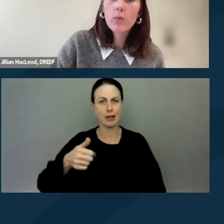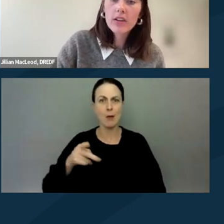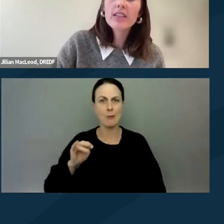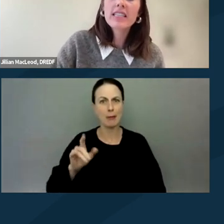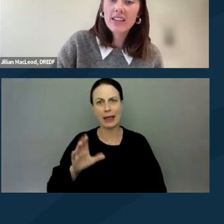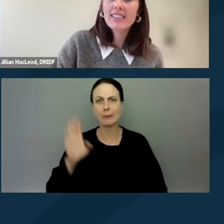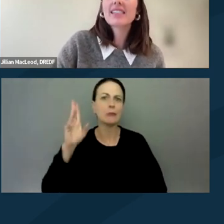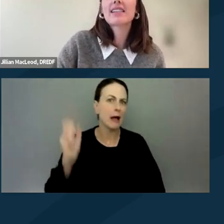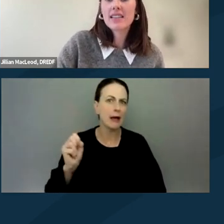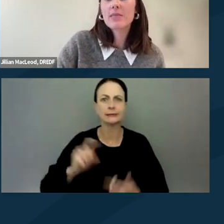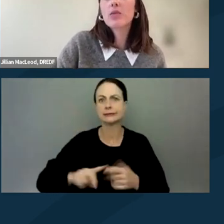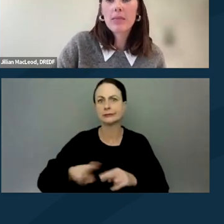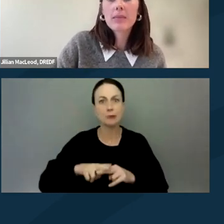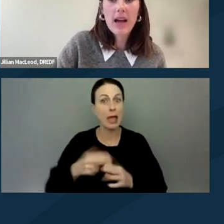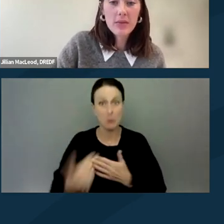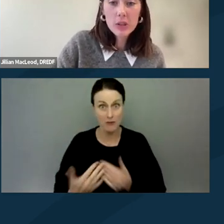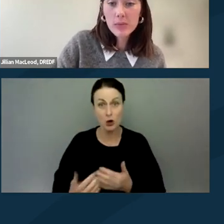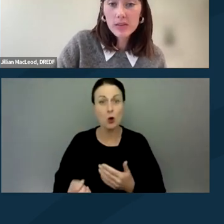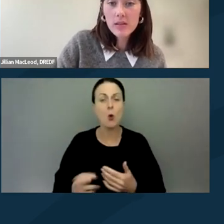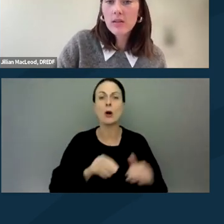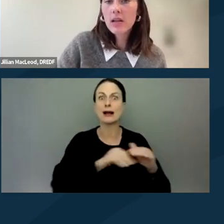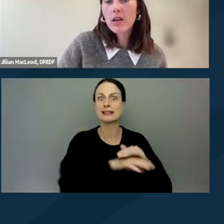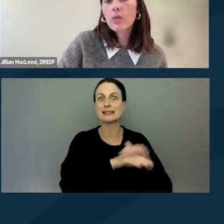What are the nearest accessible public bathrooms?